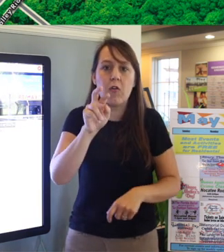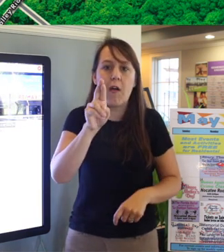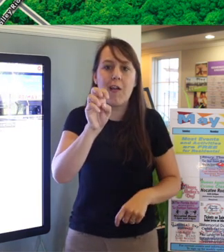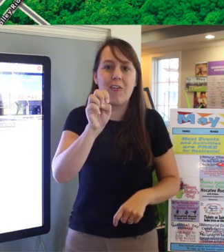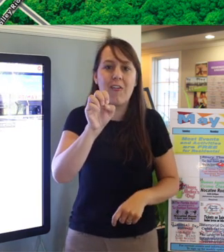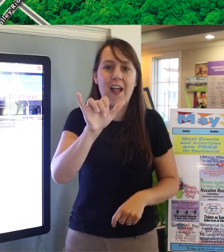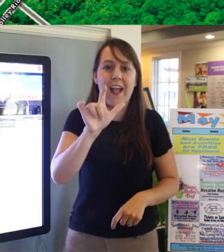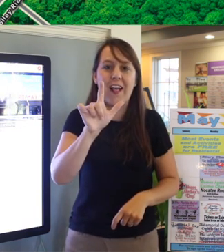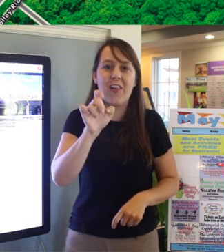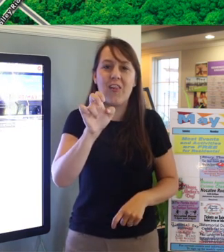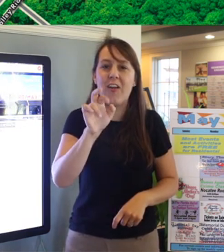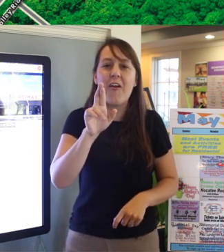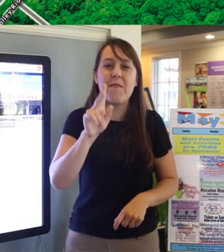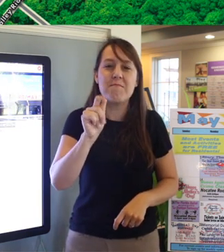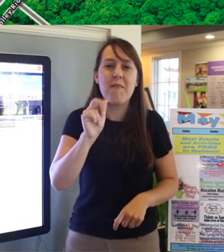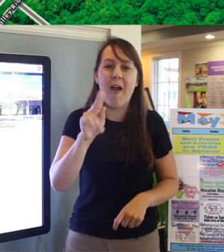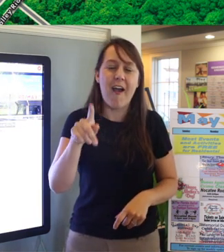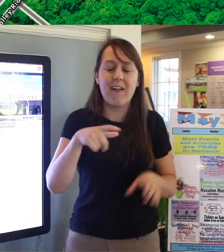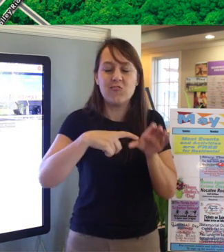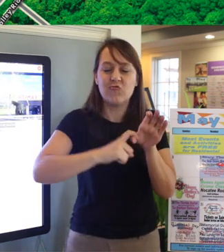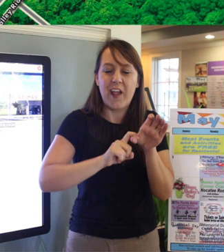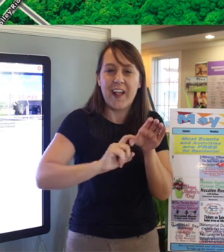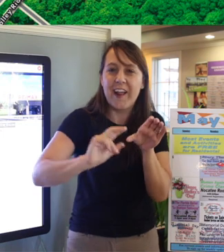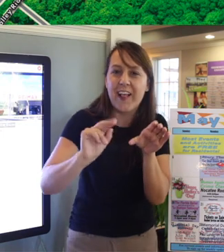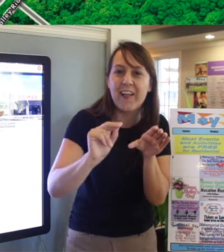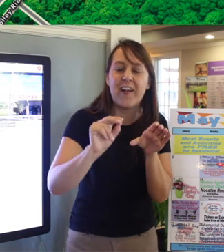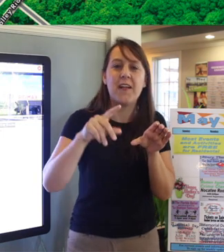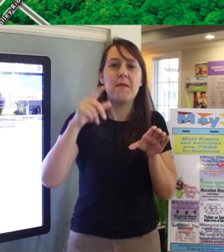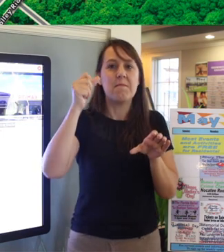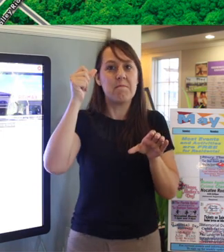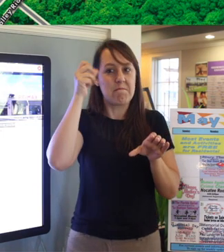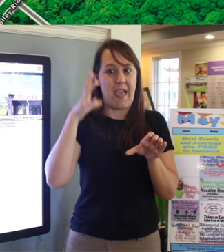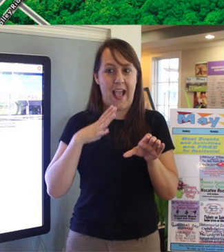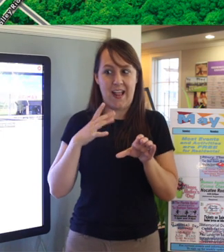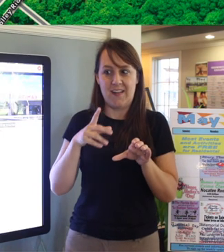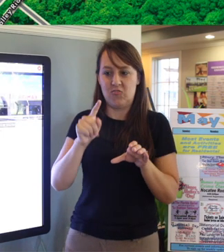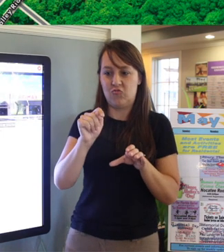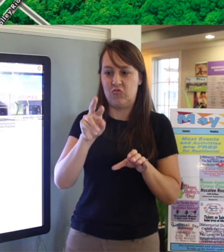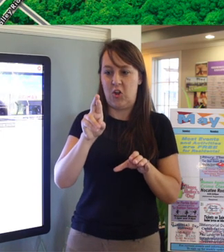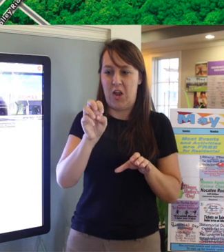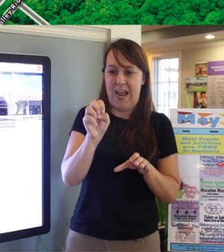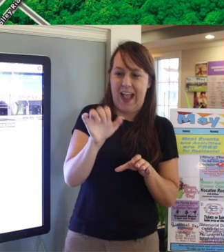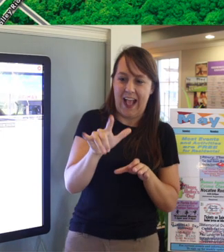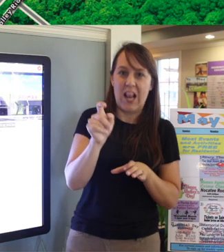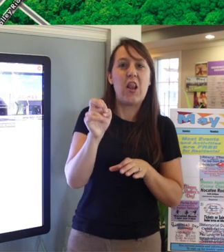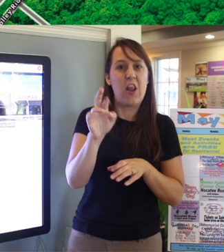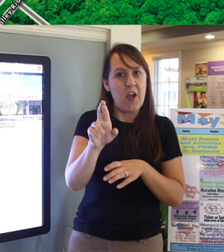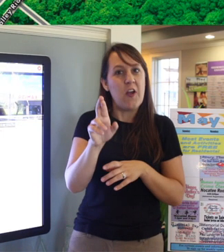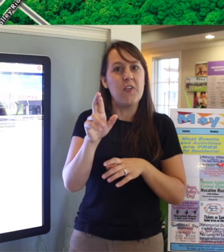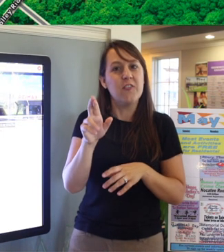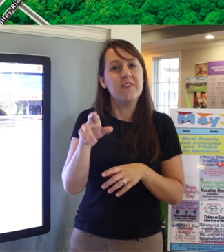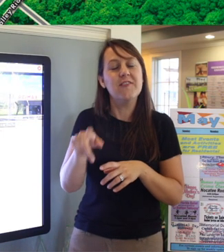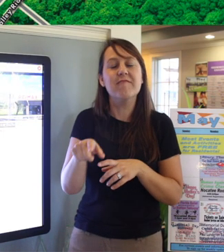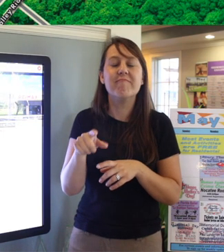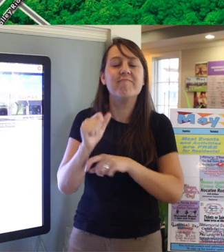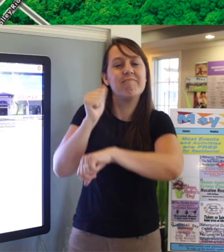It's a play on the gentleman's name T-R-E-Y-L-O-R so we're excited to have them coming